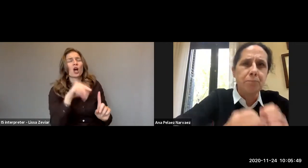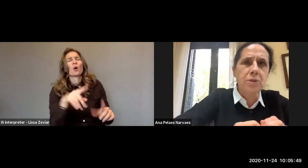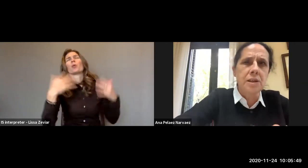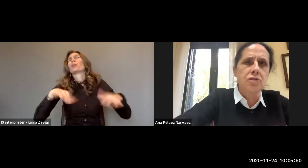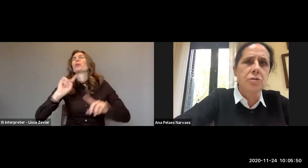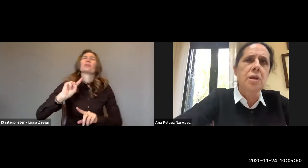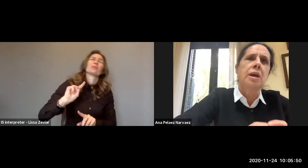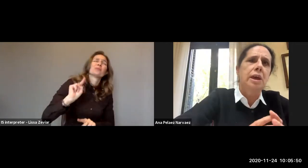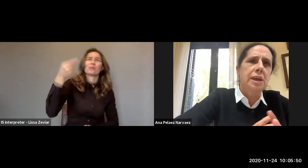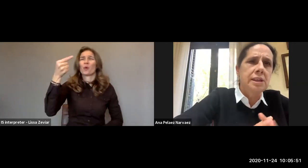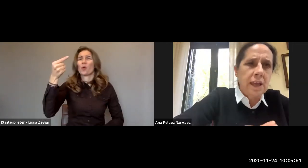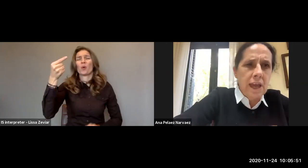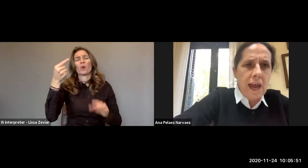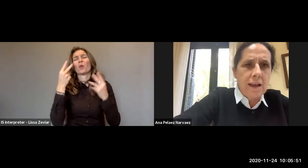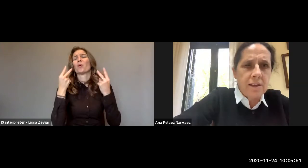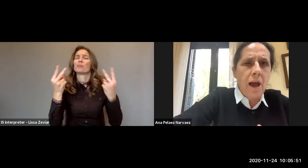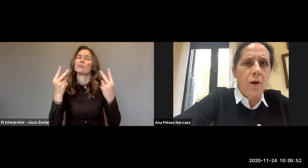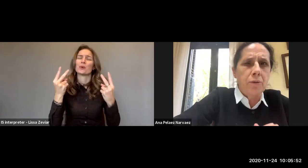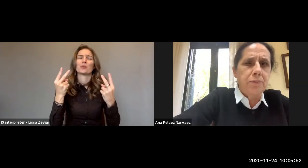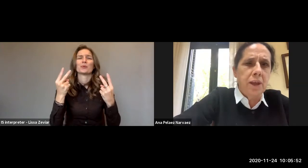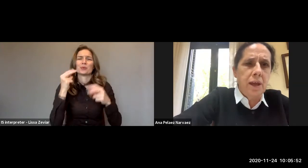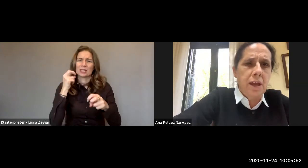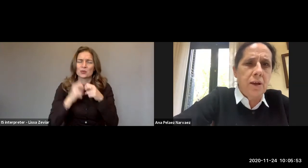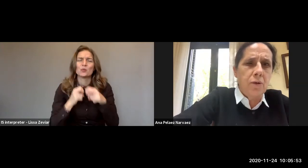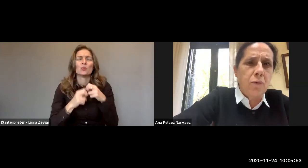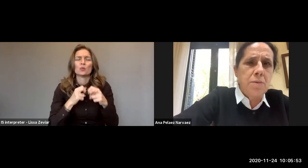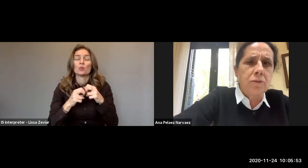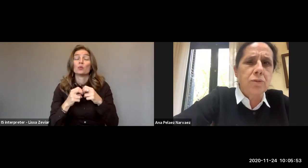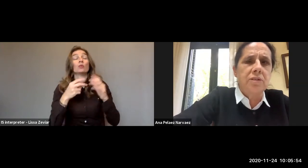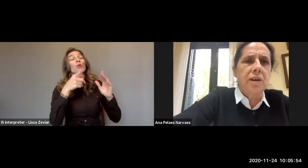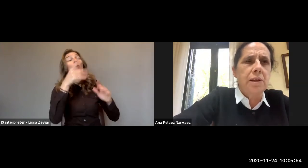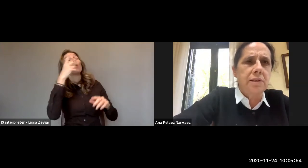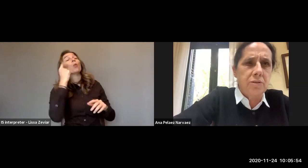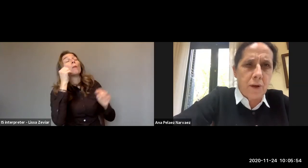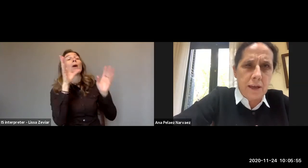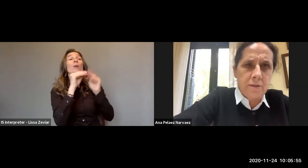an important issue in the agenda of the women with disabilities' rights.